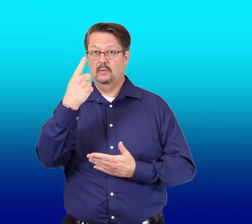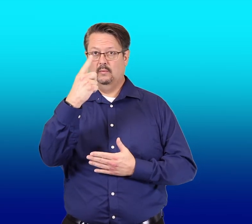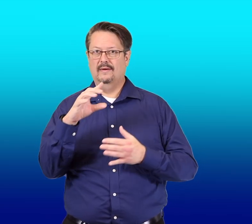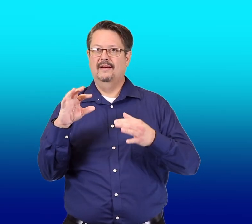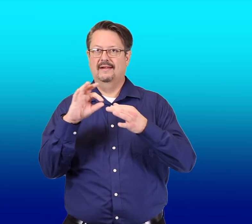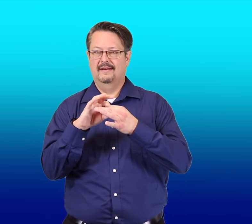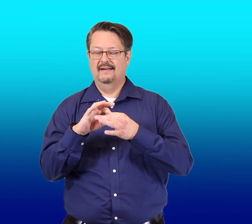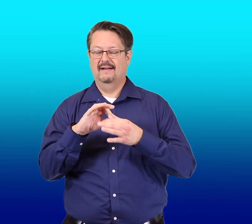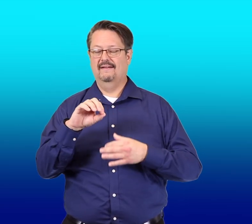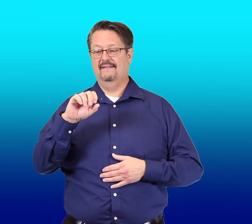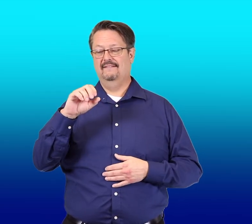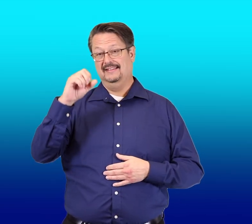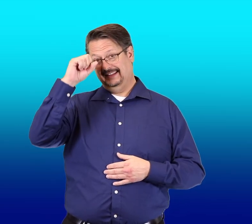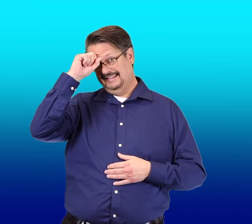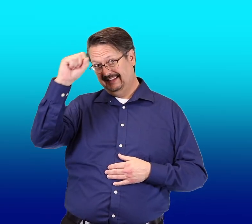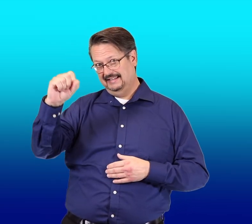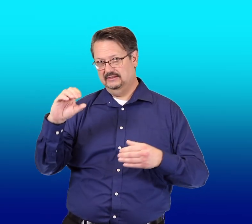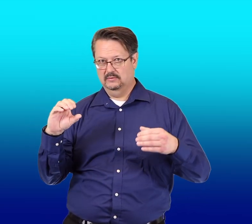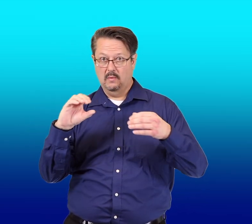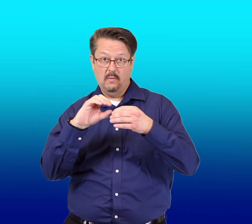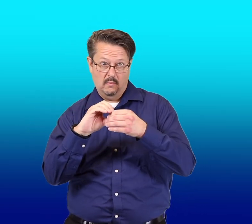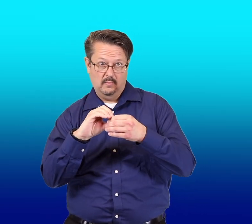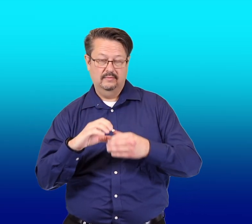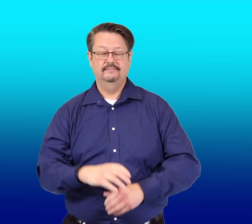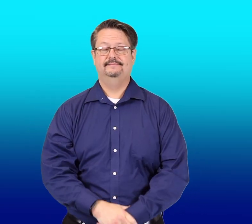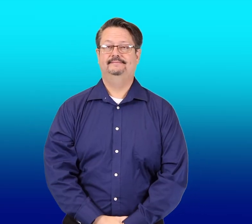one of his own.